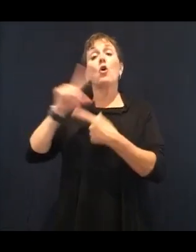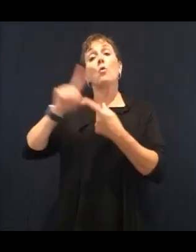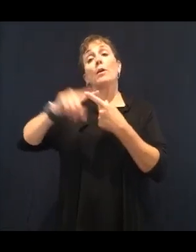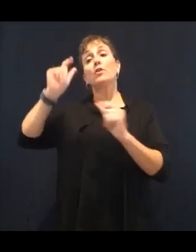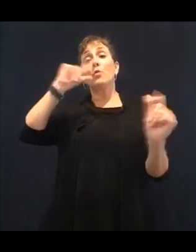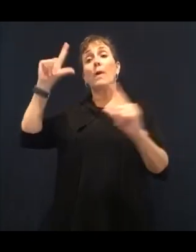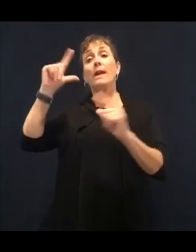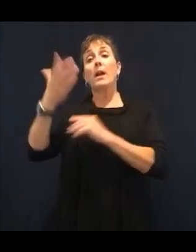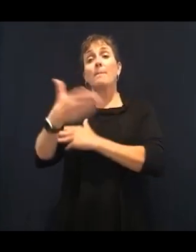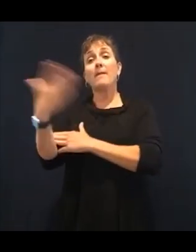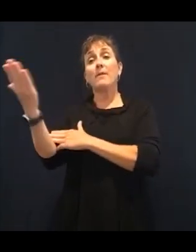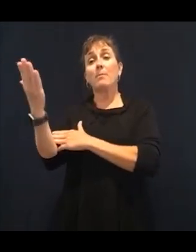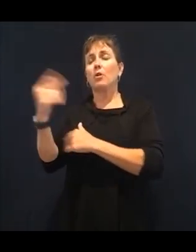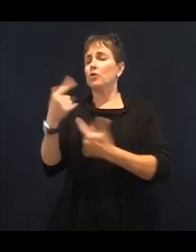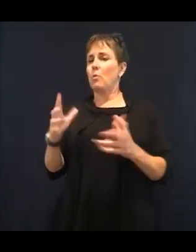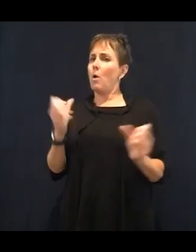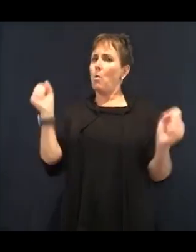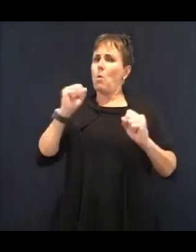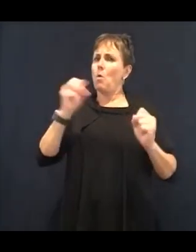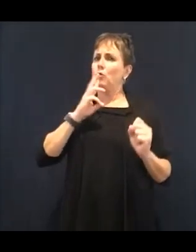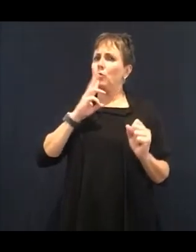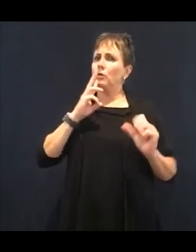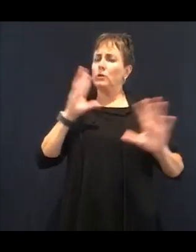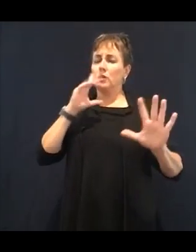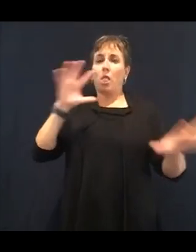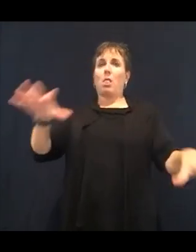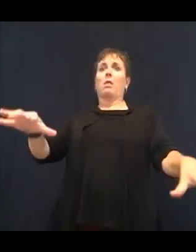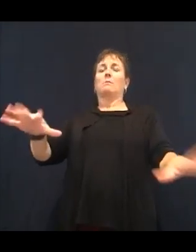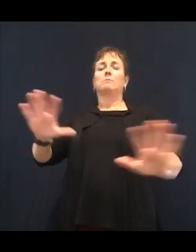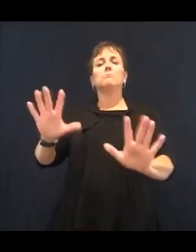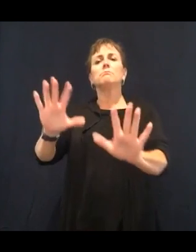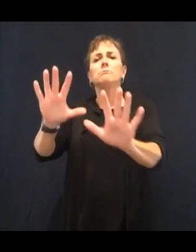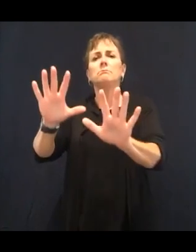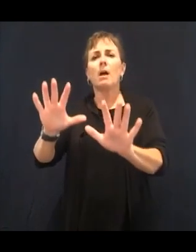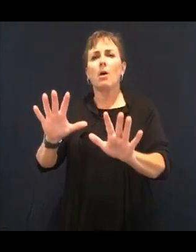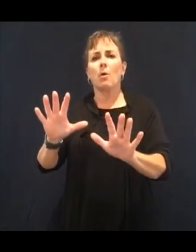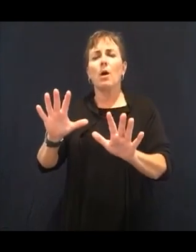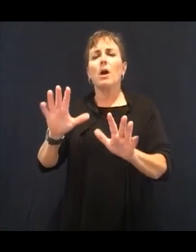You'll just be living in the bathroom all day long. So you want to have tap